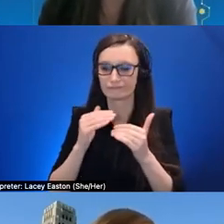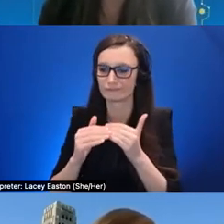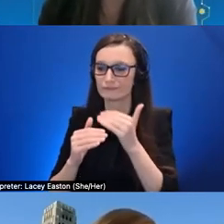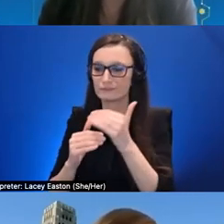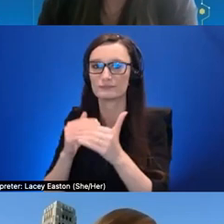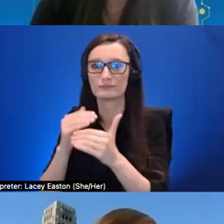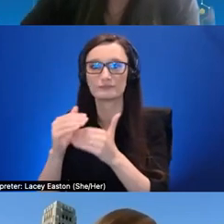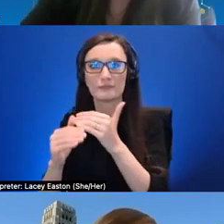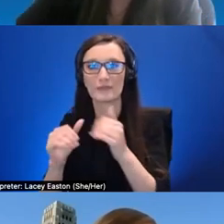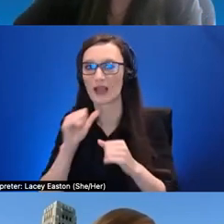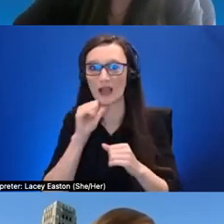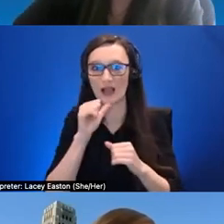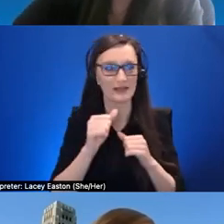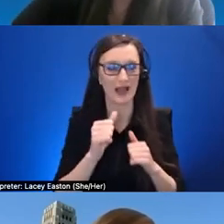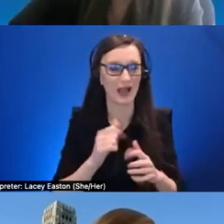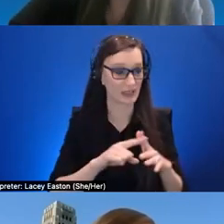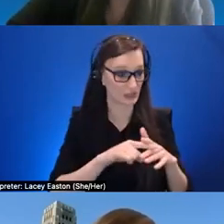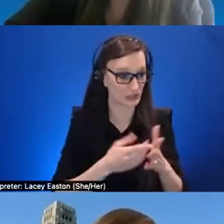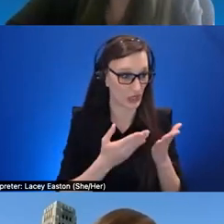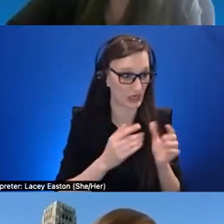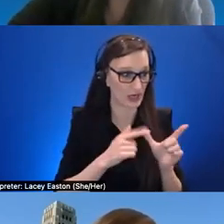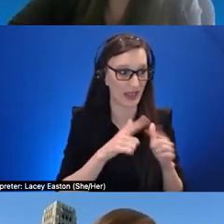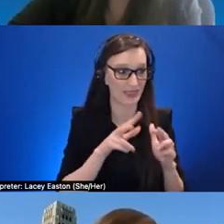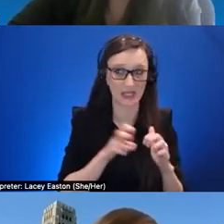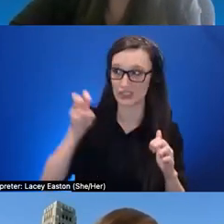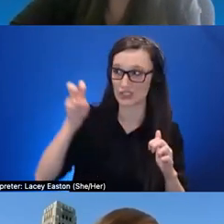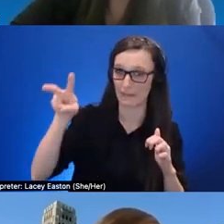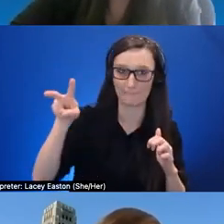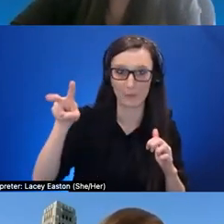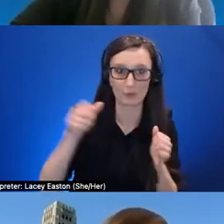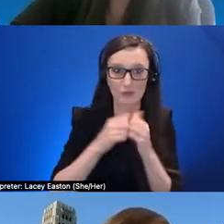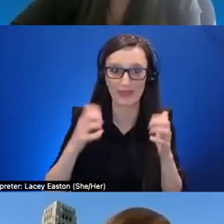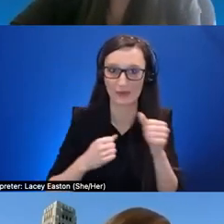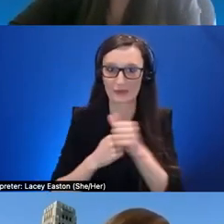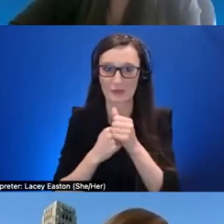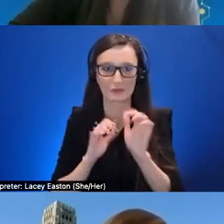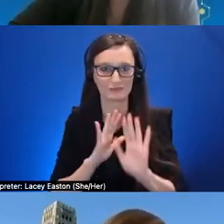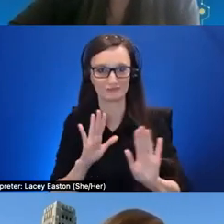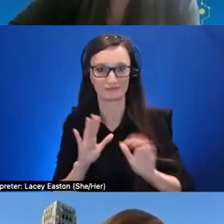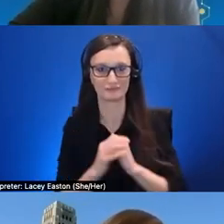putting people uh into them without that support um and then sort of thinking about how to develop